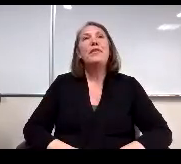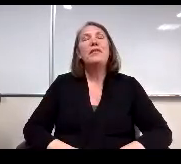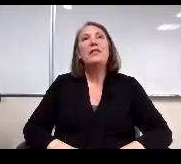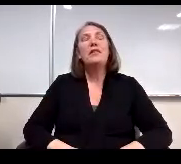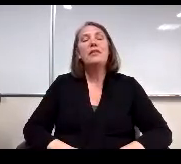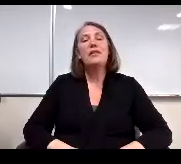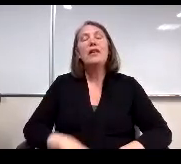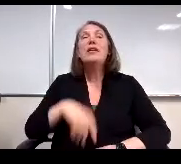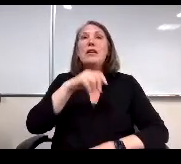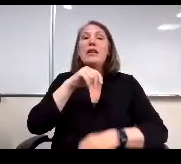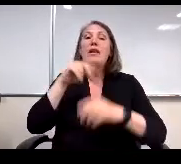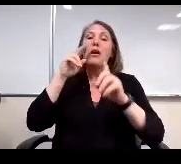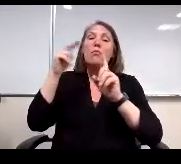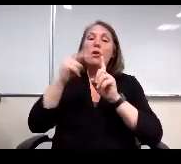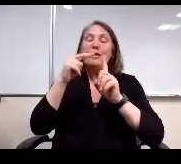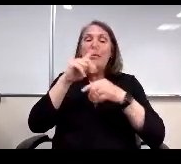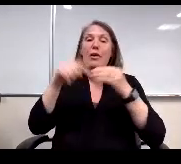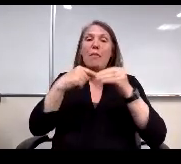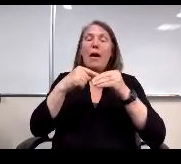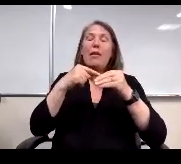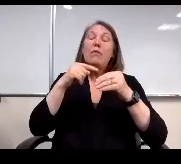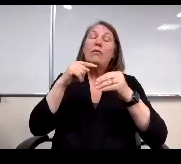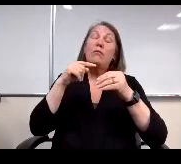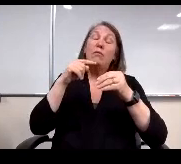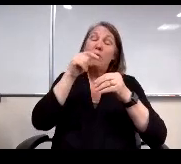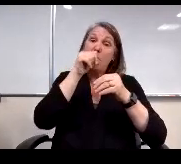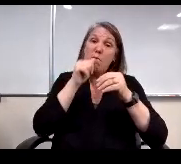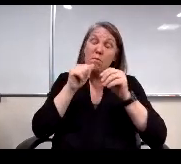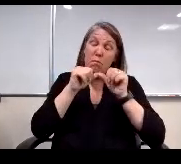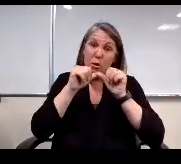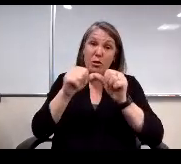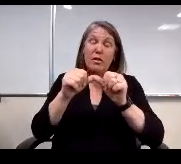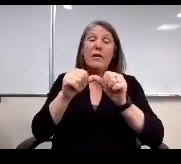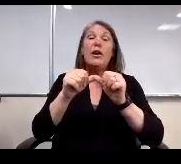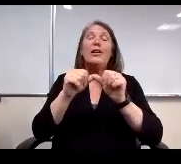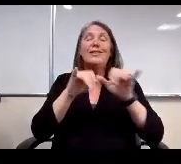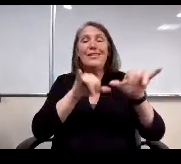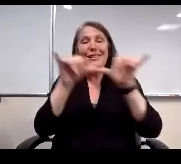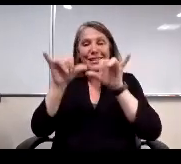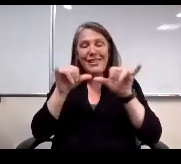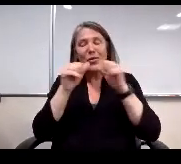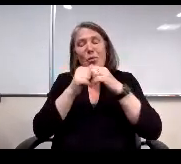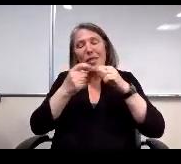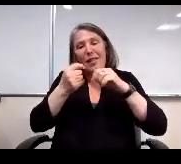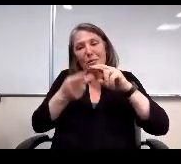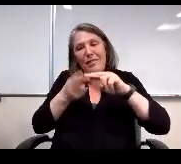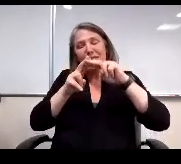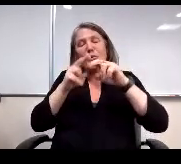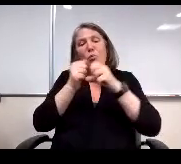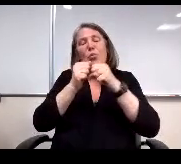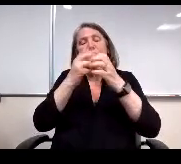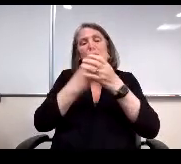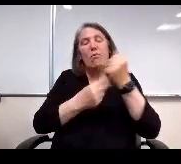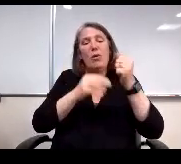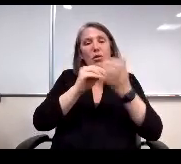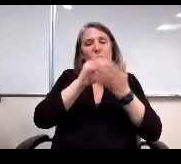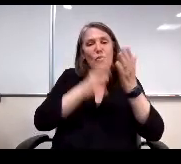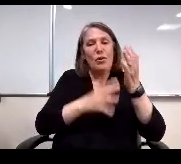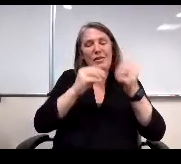Perceptions about percent perseverance at the district level is consistent with slight increases among both students and staff. Next line, please.